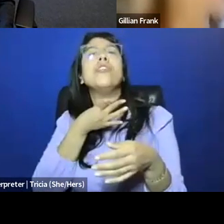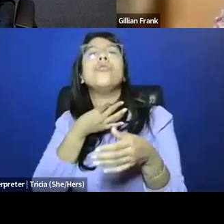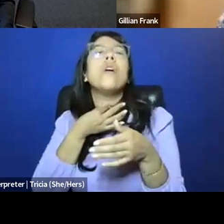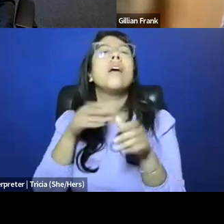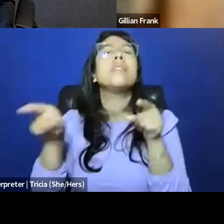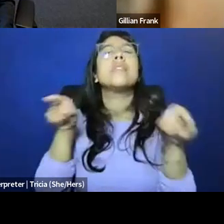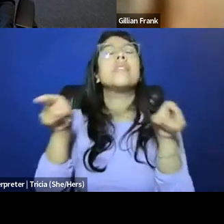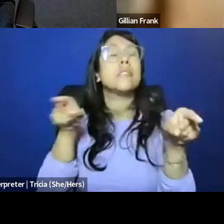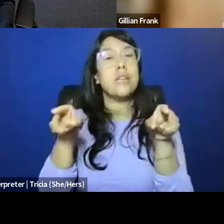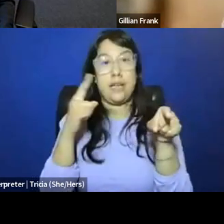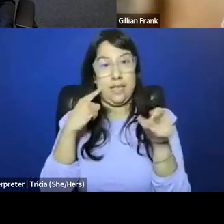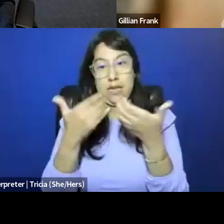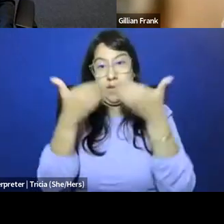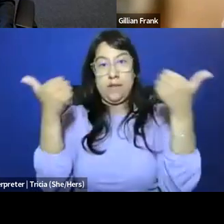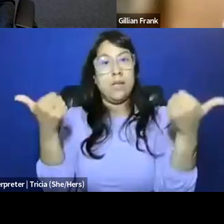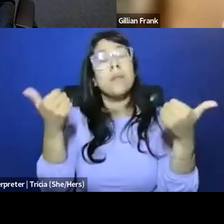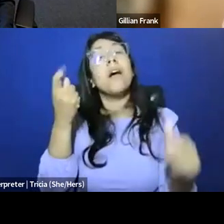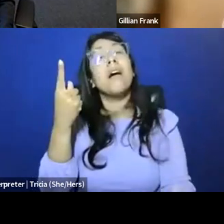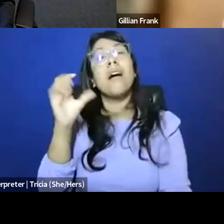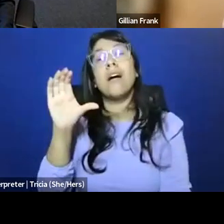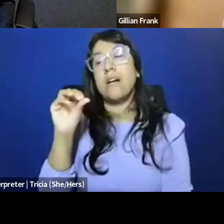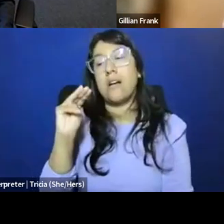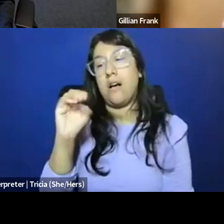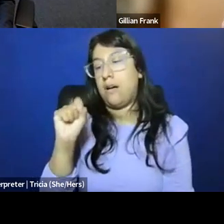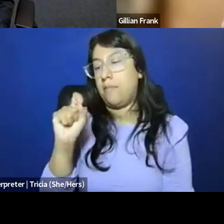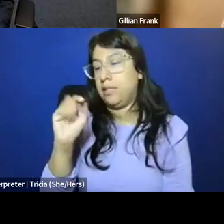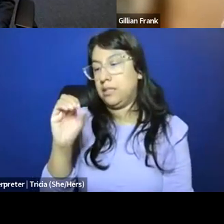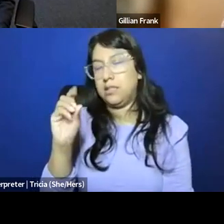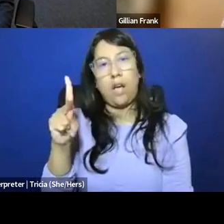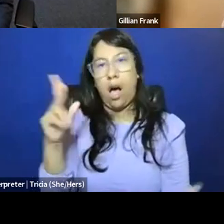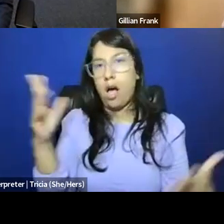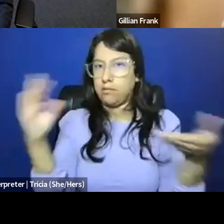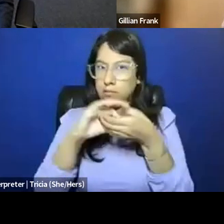as opposable when really the Comstock infrastructure doesn't construe them that way,